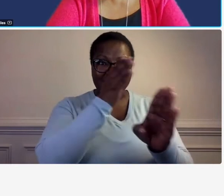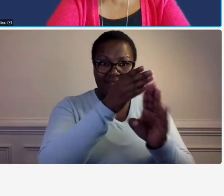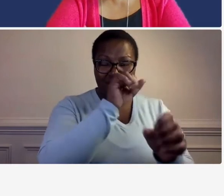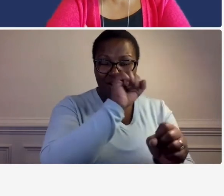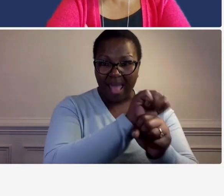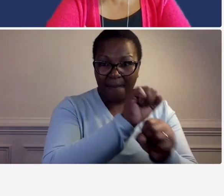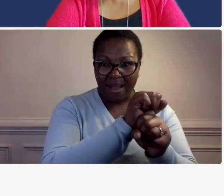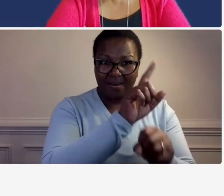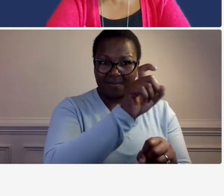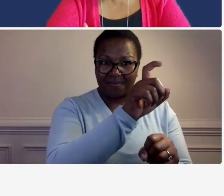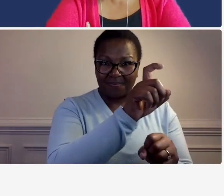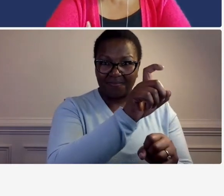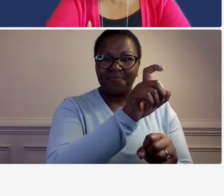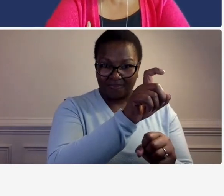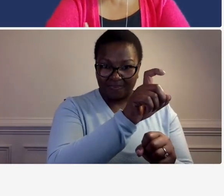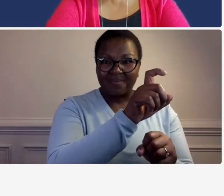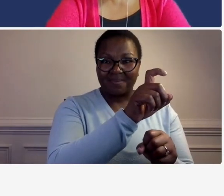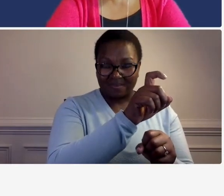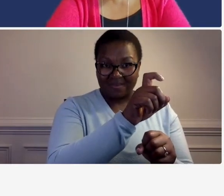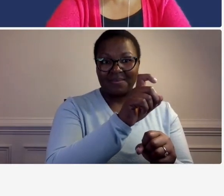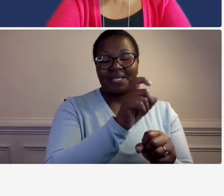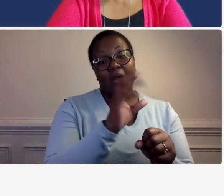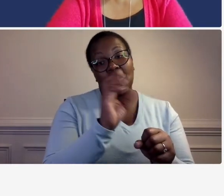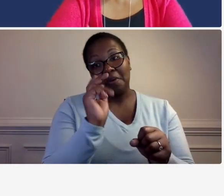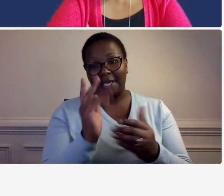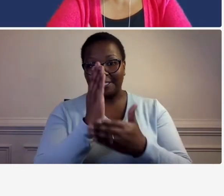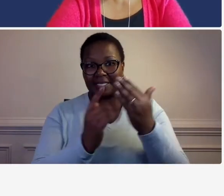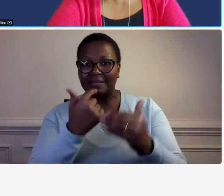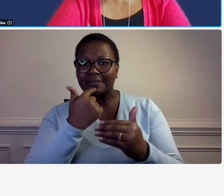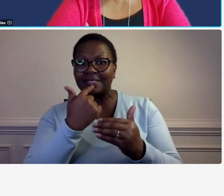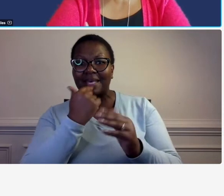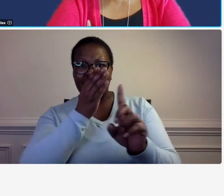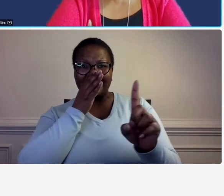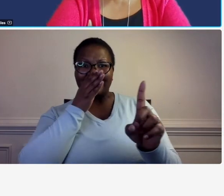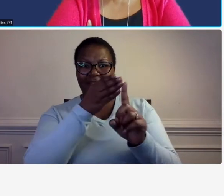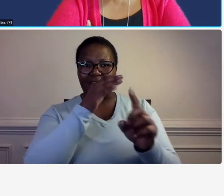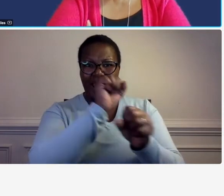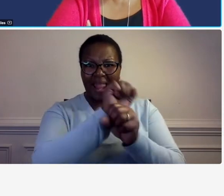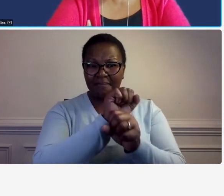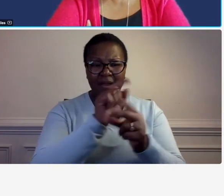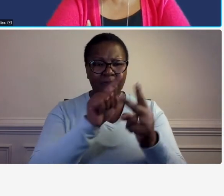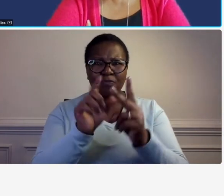direct okay so we have direct does anybody think it's indirect that basically